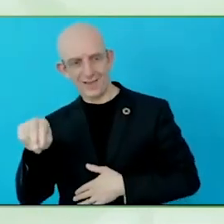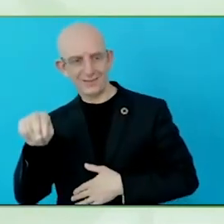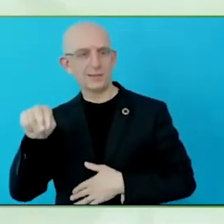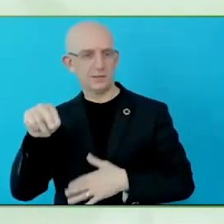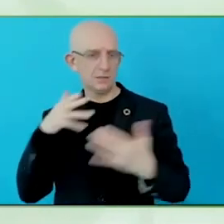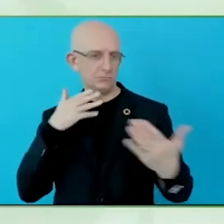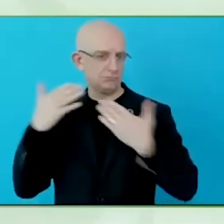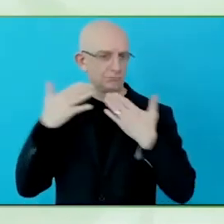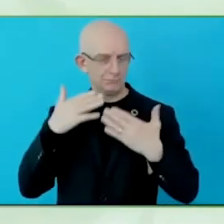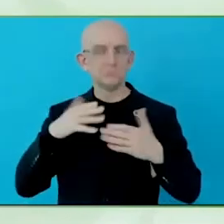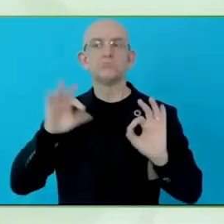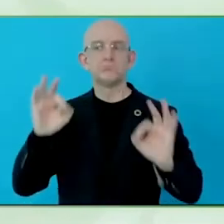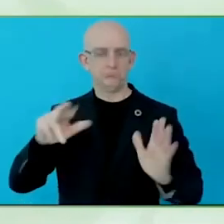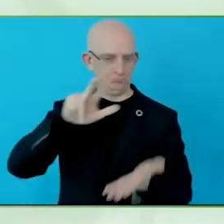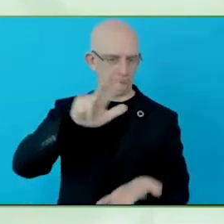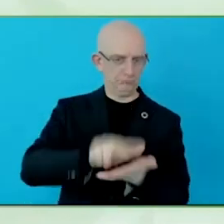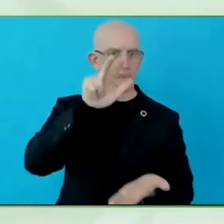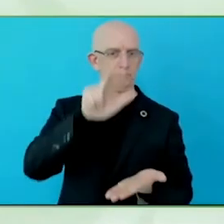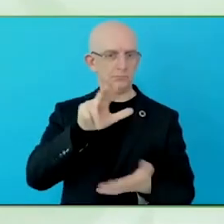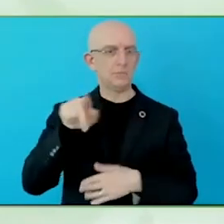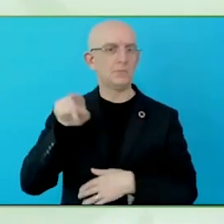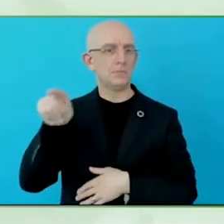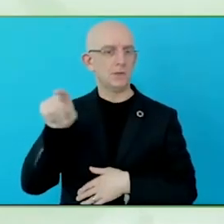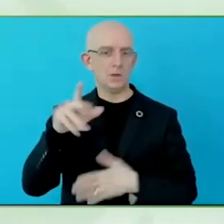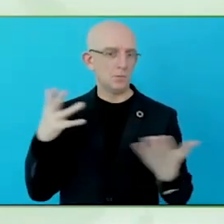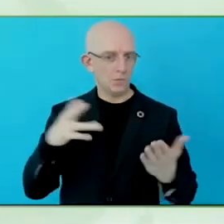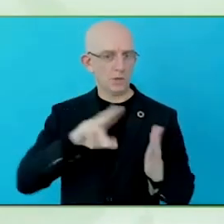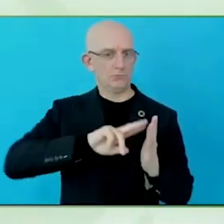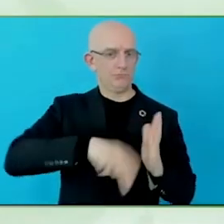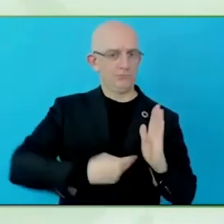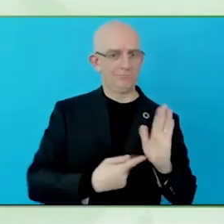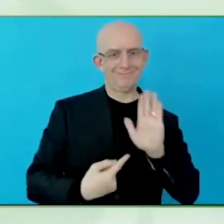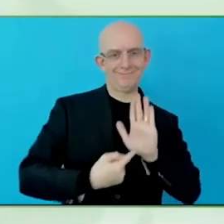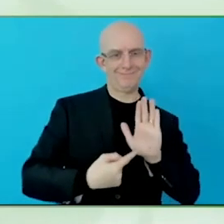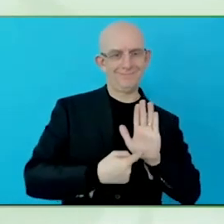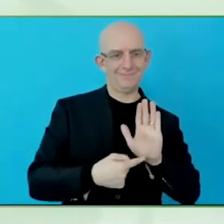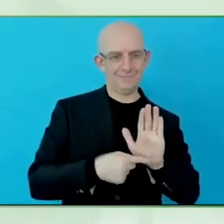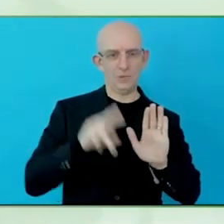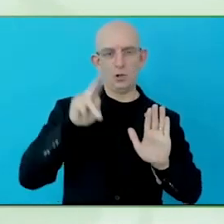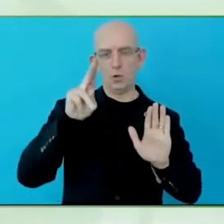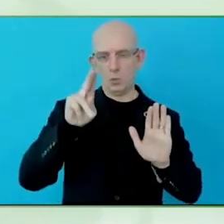tremendous progress made in the promotion of people with disabilities' rights.